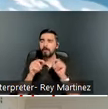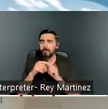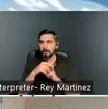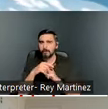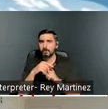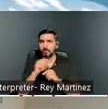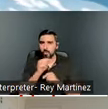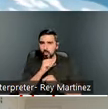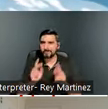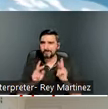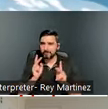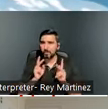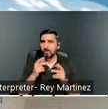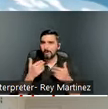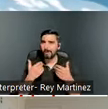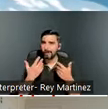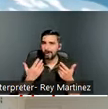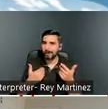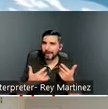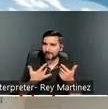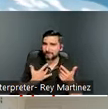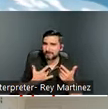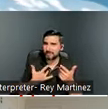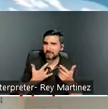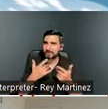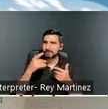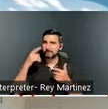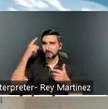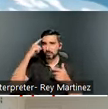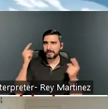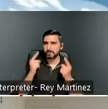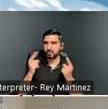experiencing symptoms with their brain injury. Letting them know that when we get a referral,